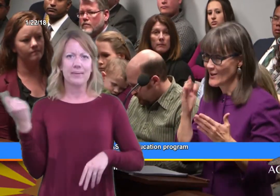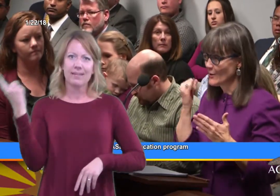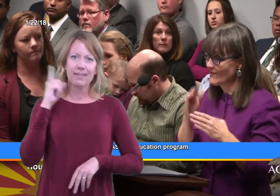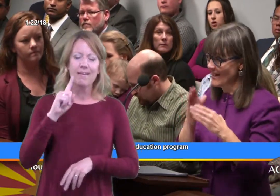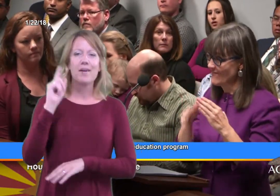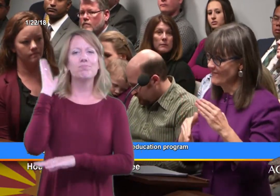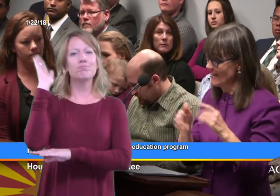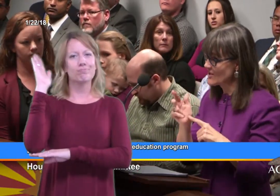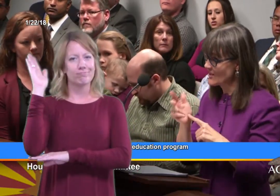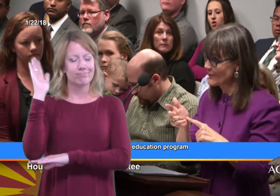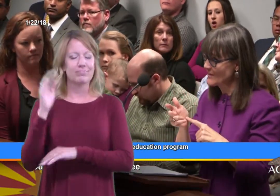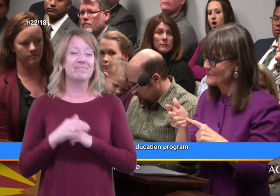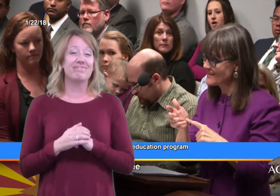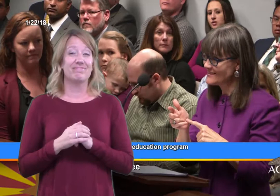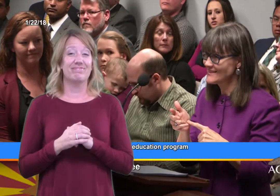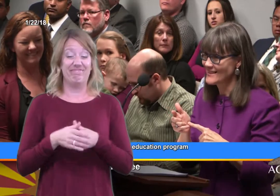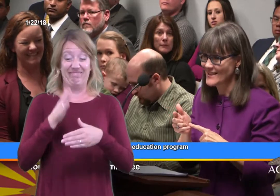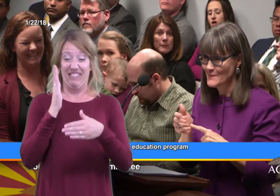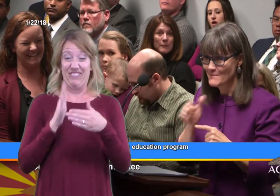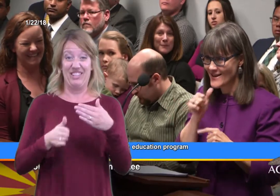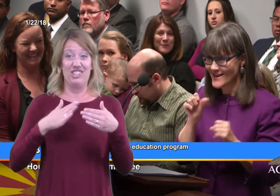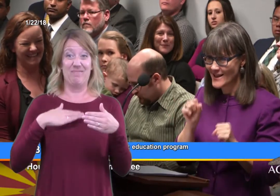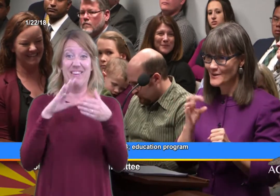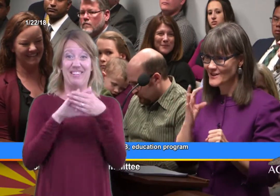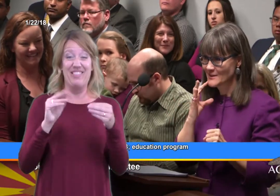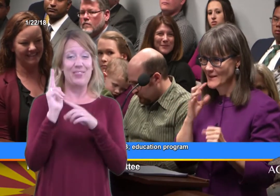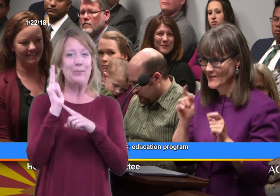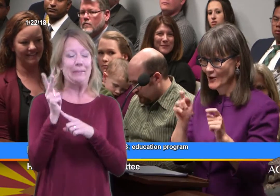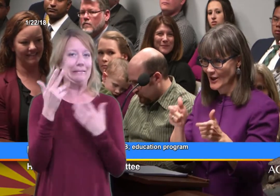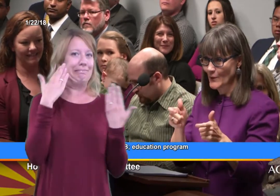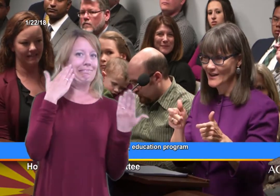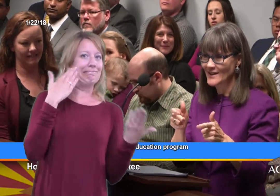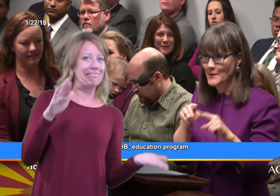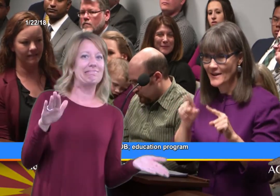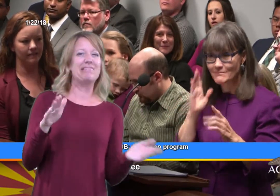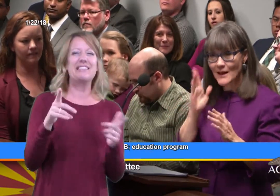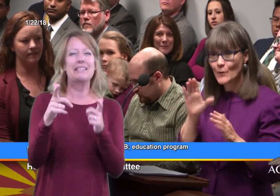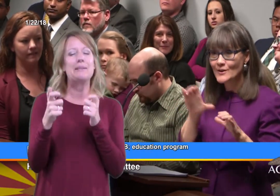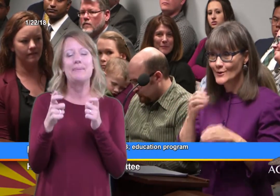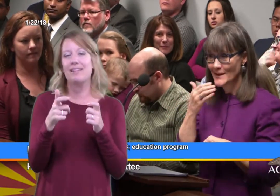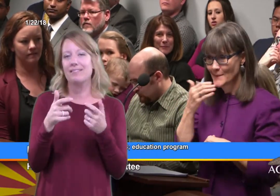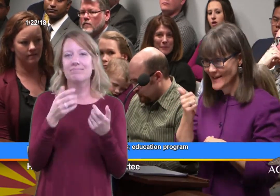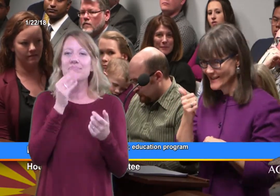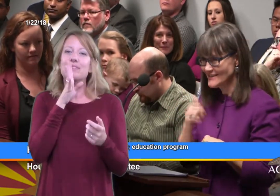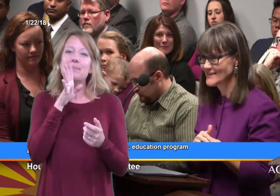I don't know if I can finish in three minutes; I'm not able to speak very quickly but I will do my best,